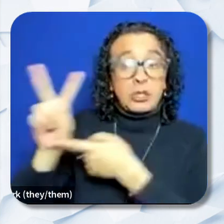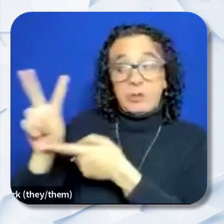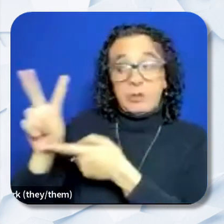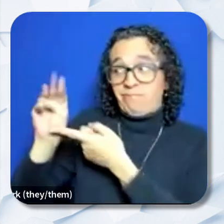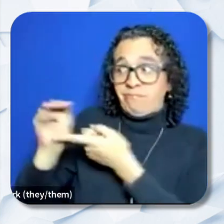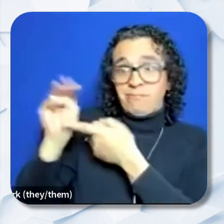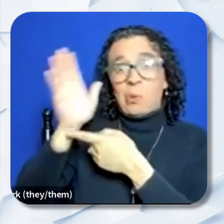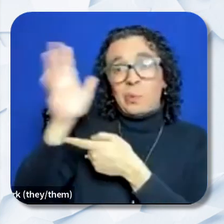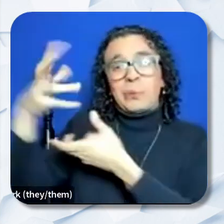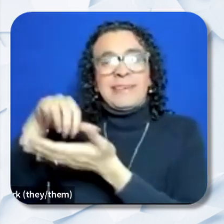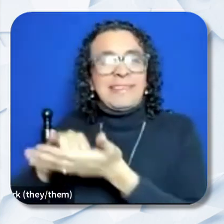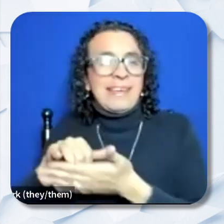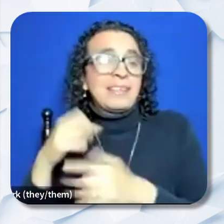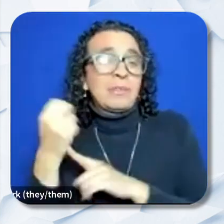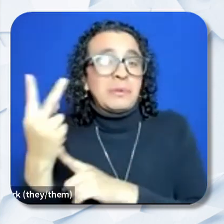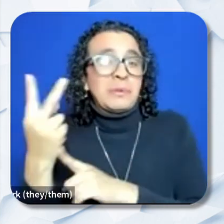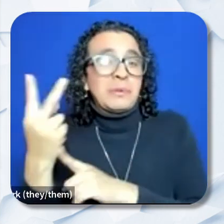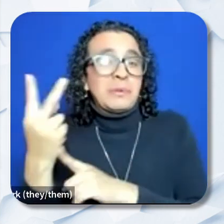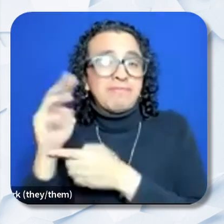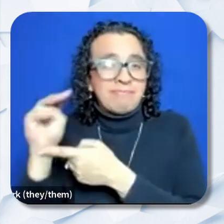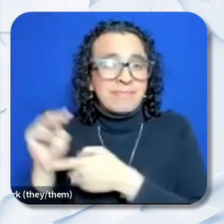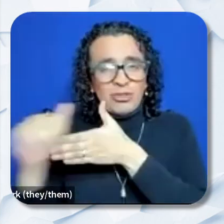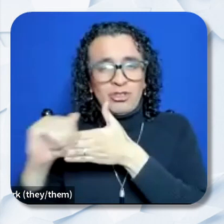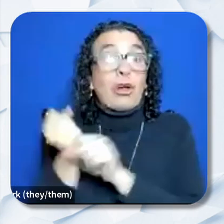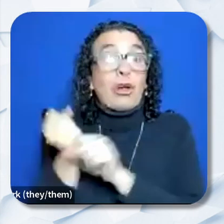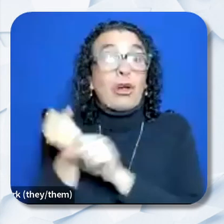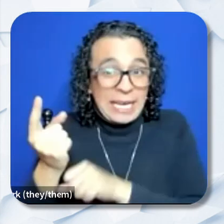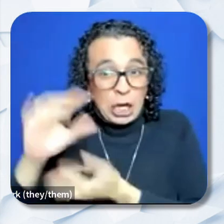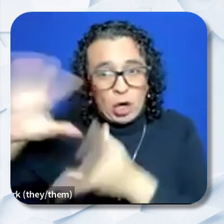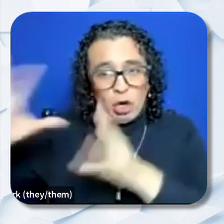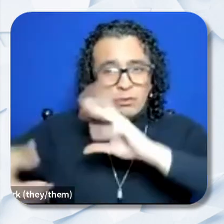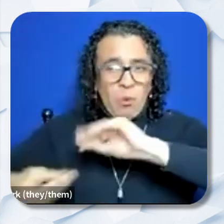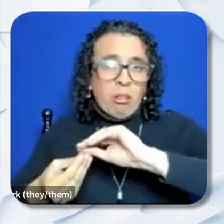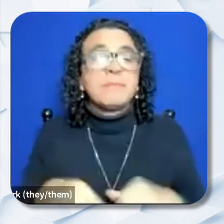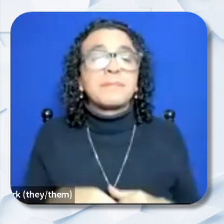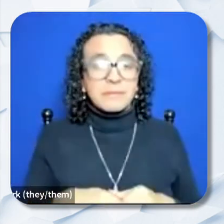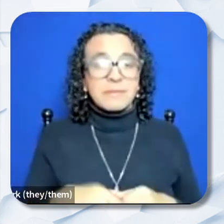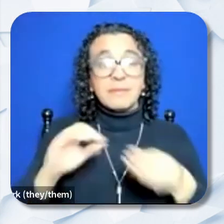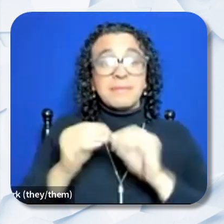million dollar yearly total. Samantha: Question 3. What are the formatting guidelines other than